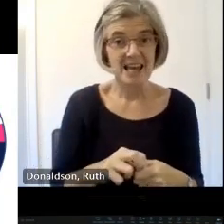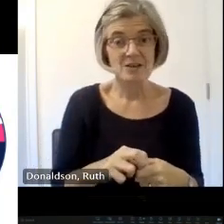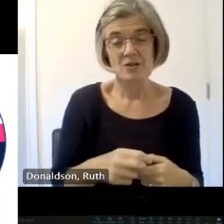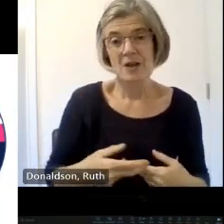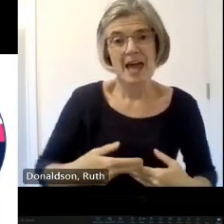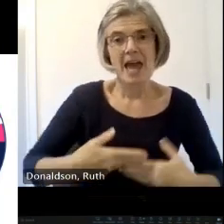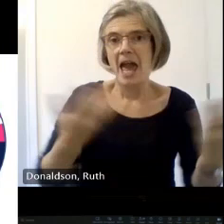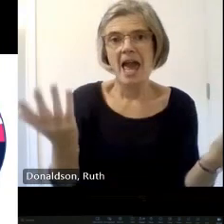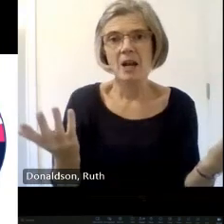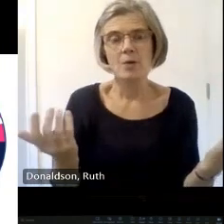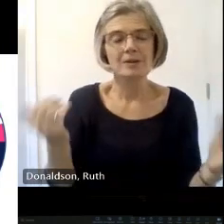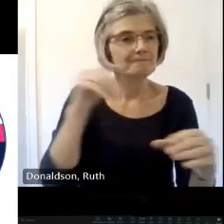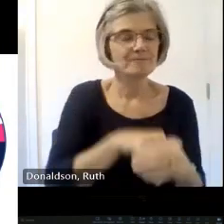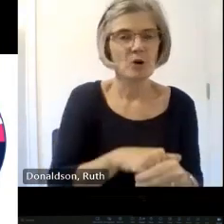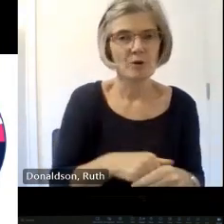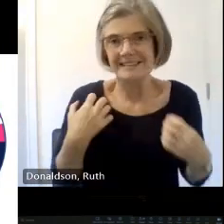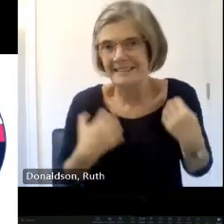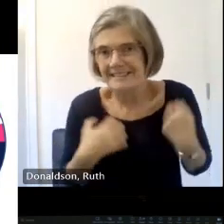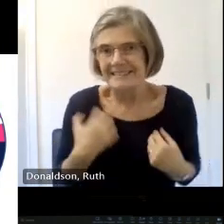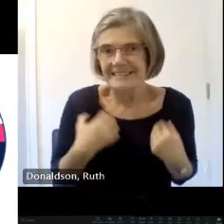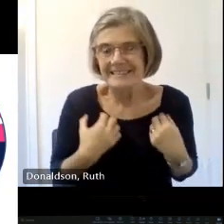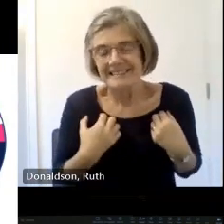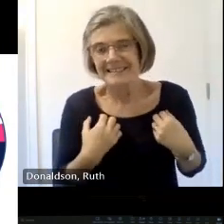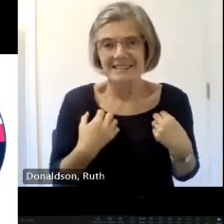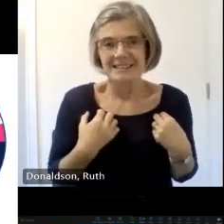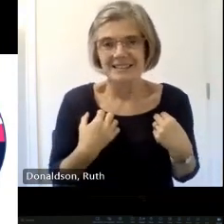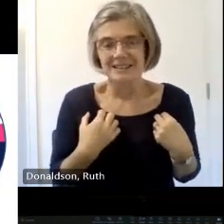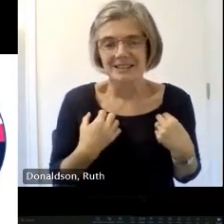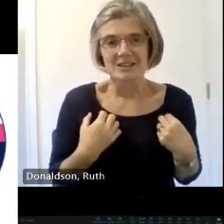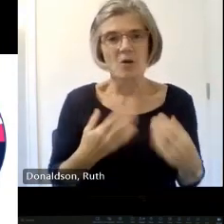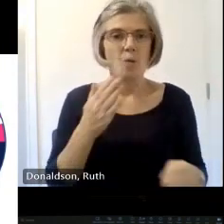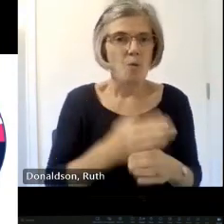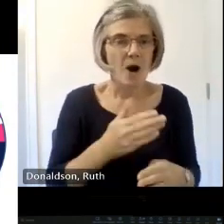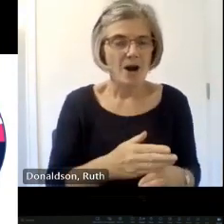or just really kind of interested in a bit of geek please feel free to have a look on our